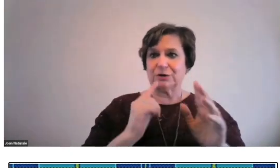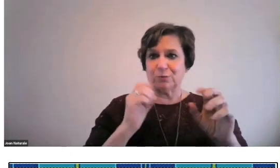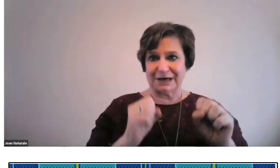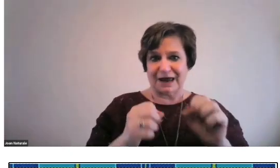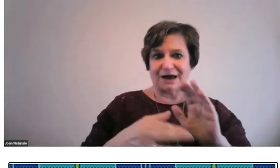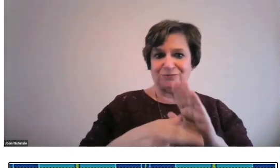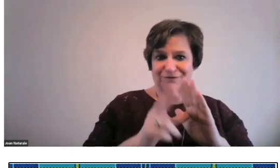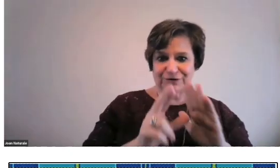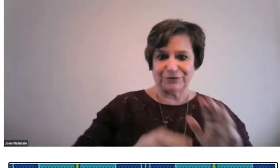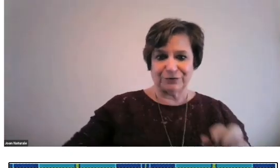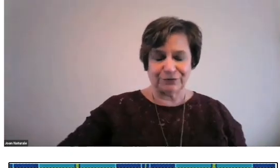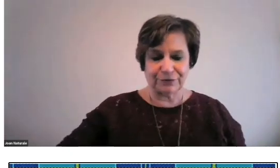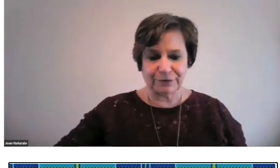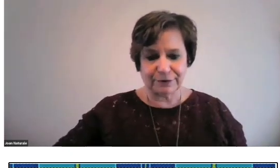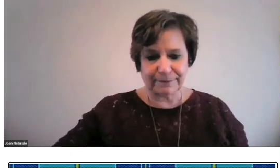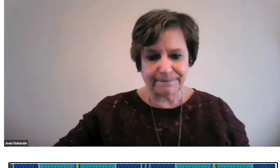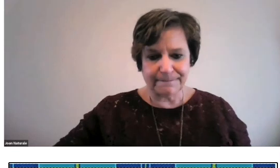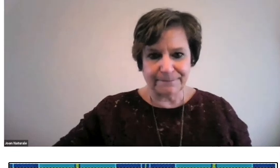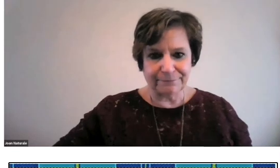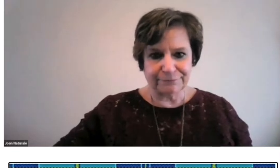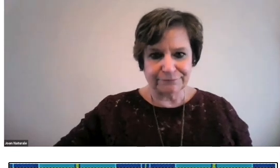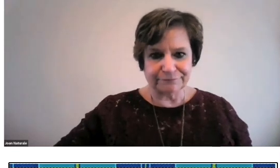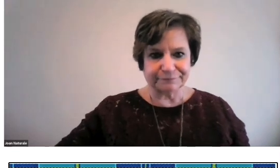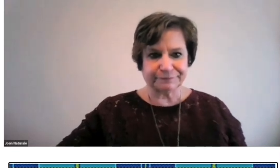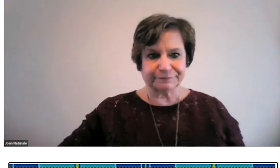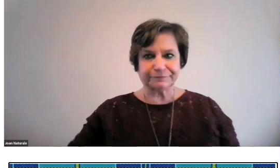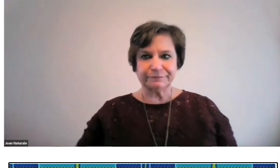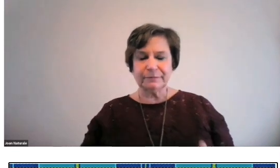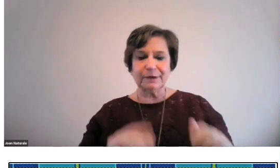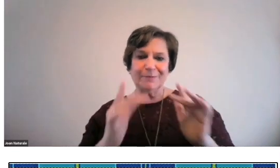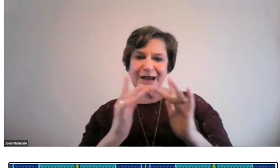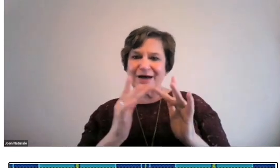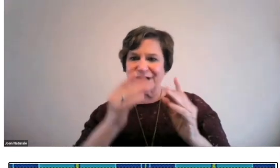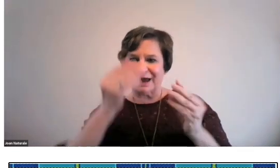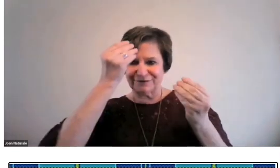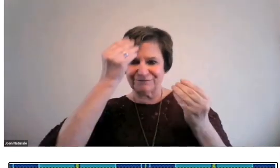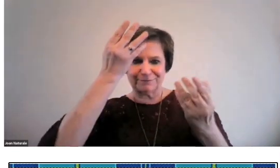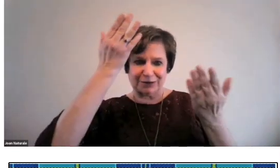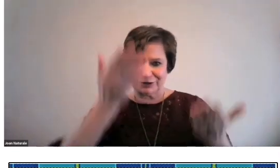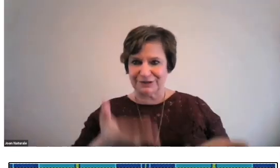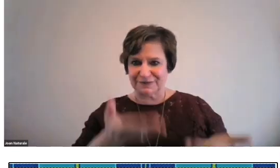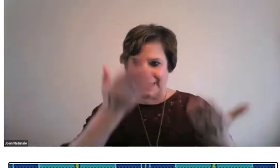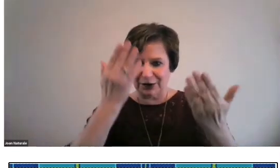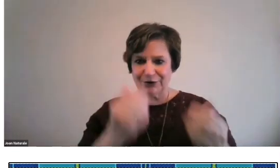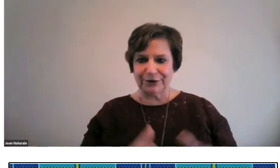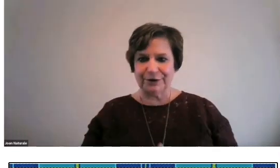If you would like to donate a collection, get in touch and we can review.